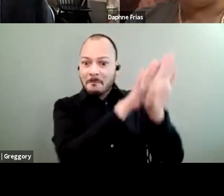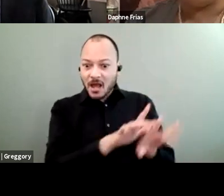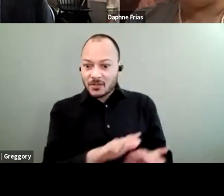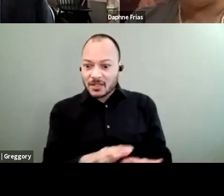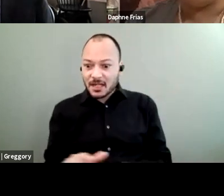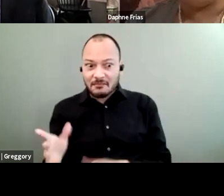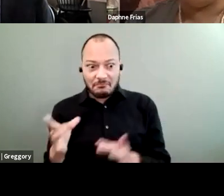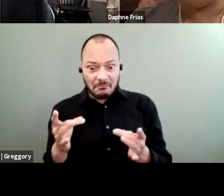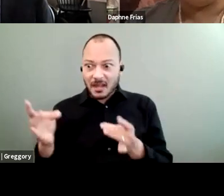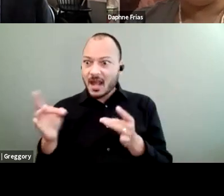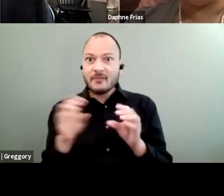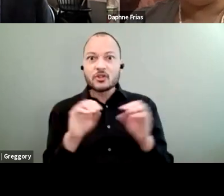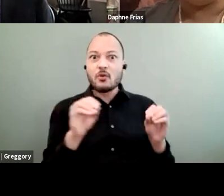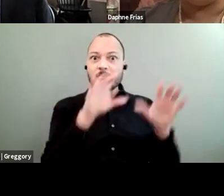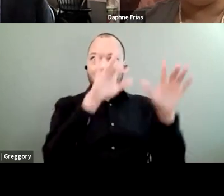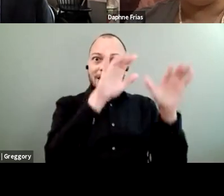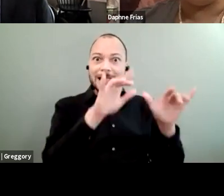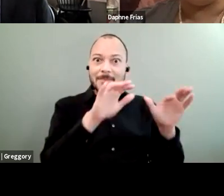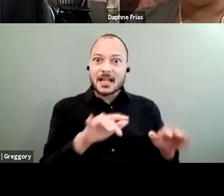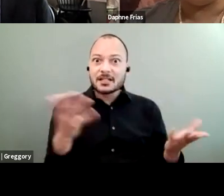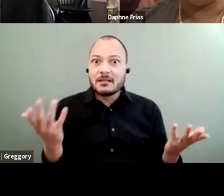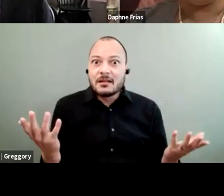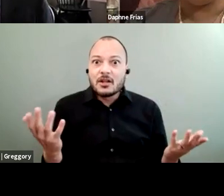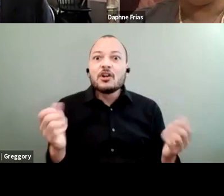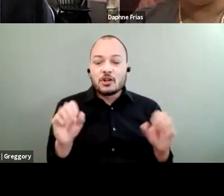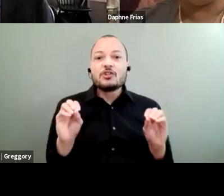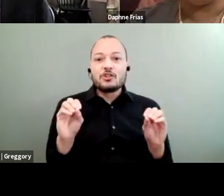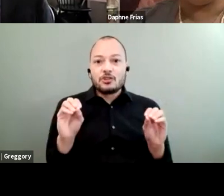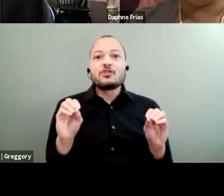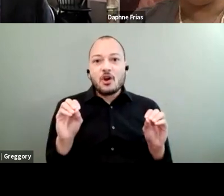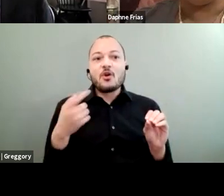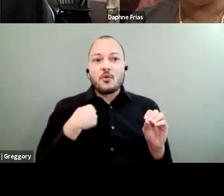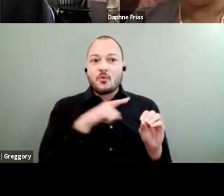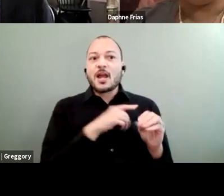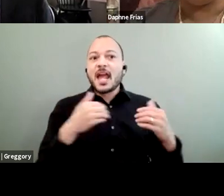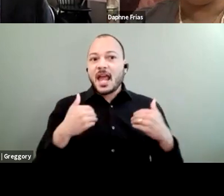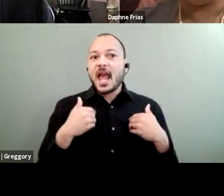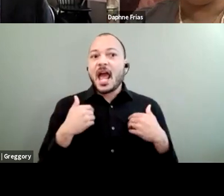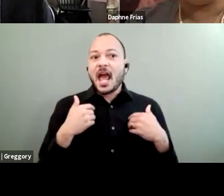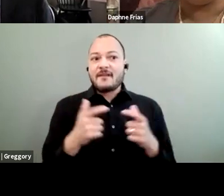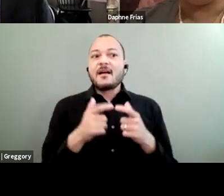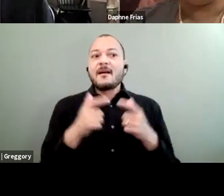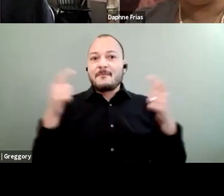So we have one of the biggest reserves of water in the world,